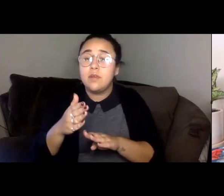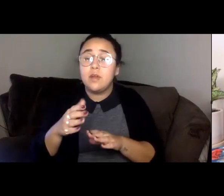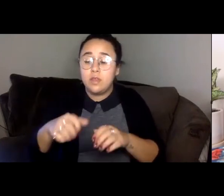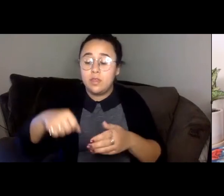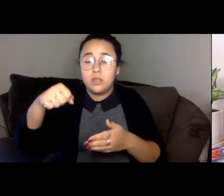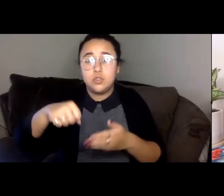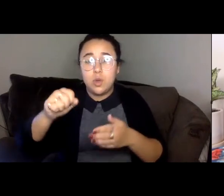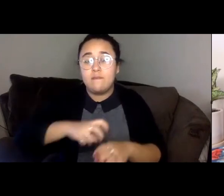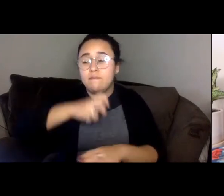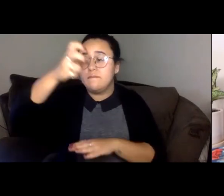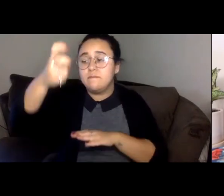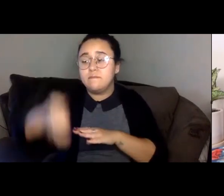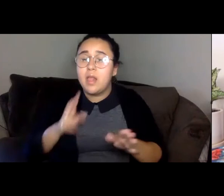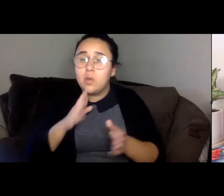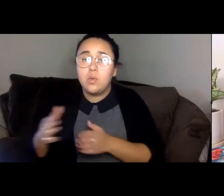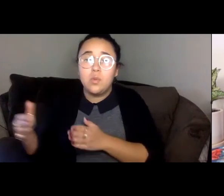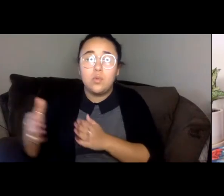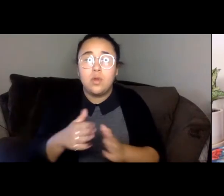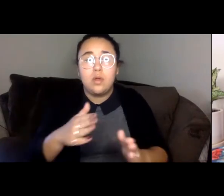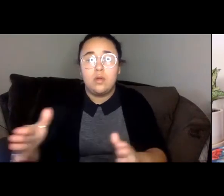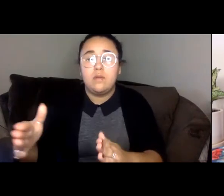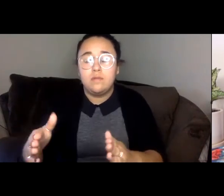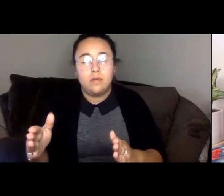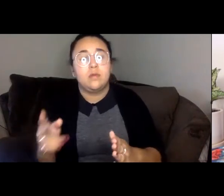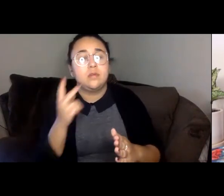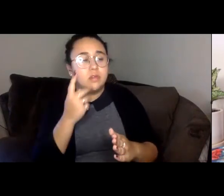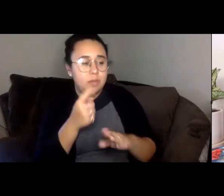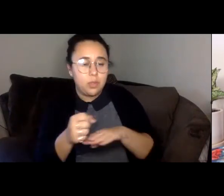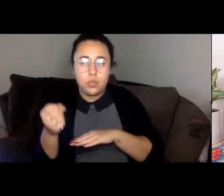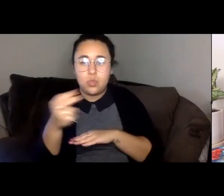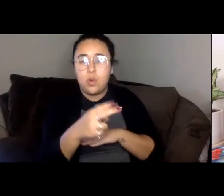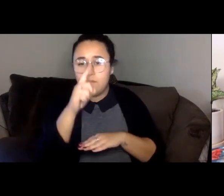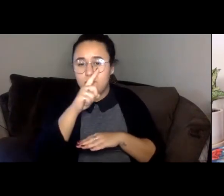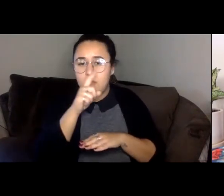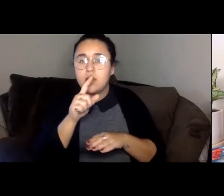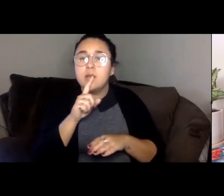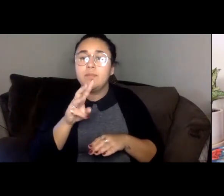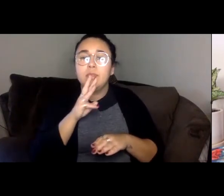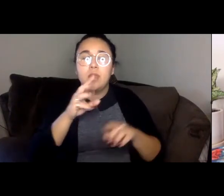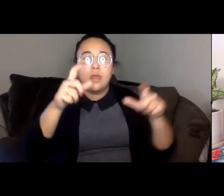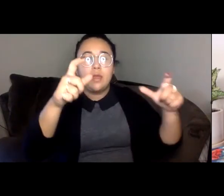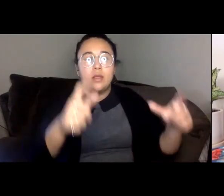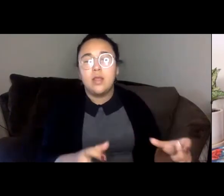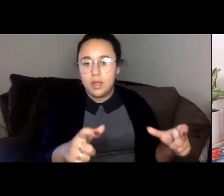were thrown into the artificial lake in the center of the city, where she had married my father on a floating mythical bird.